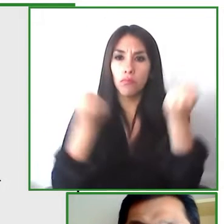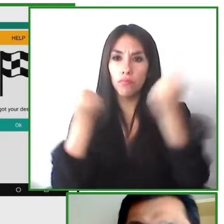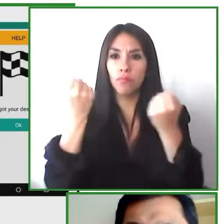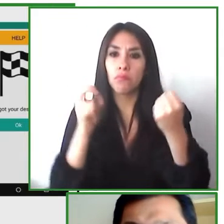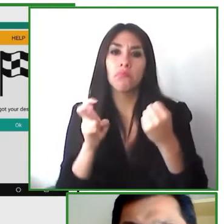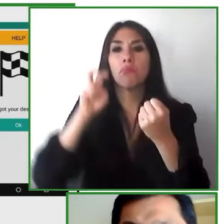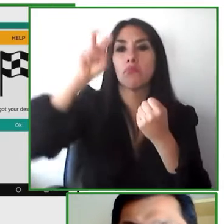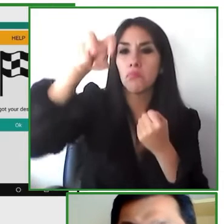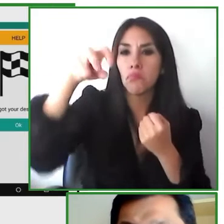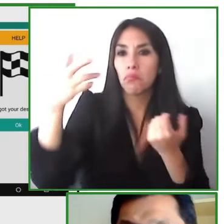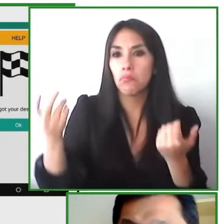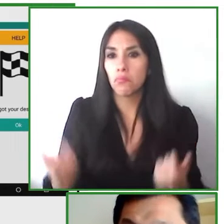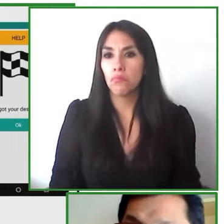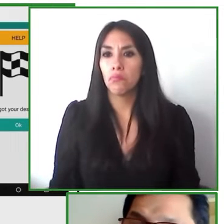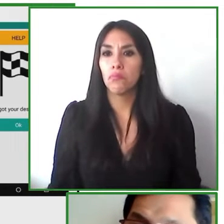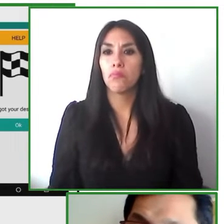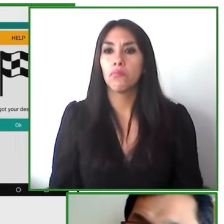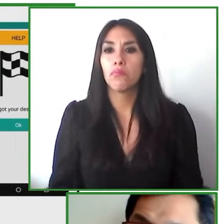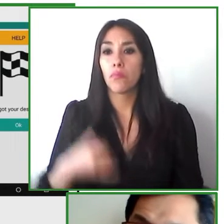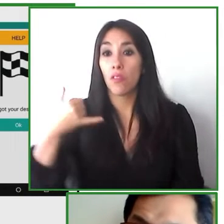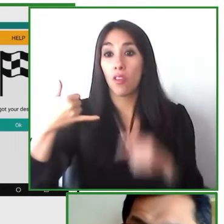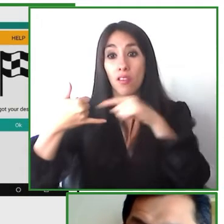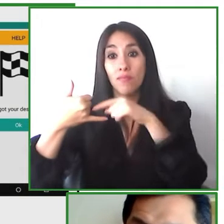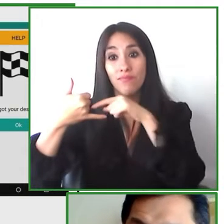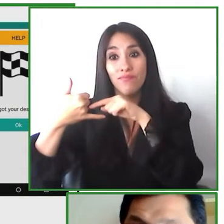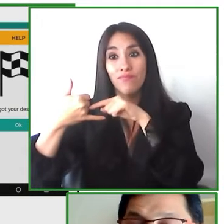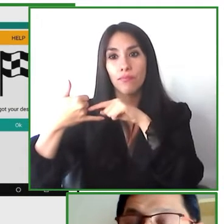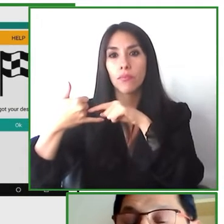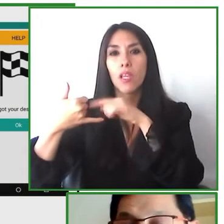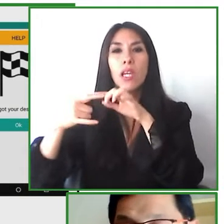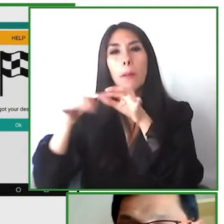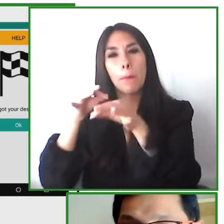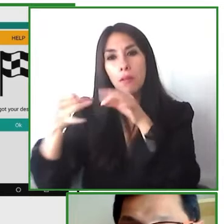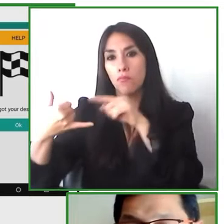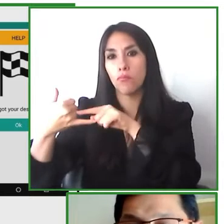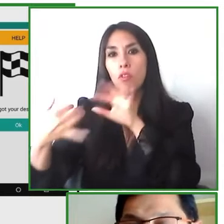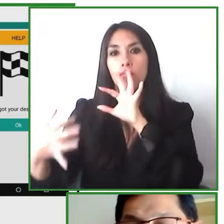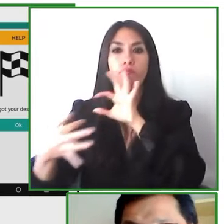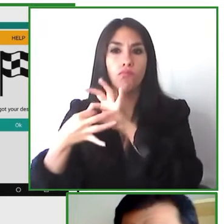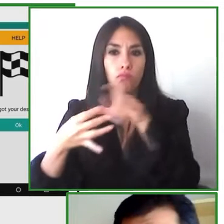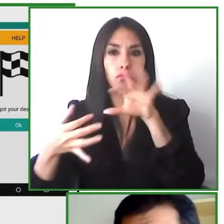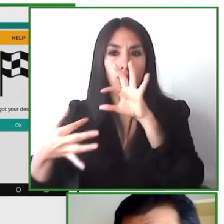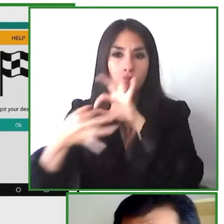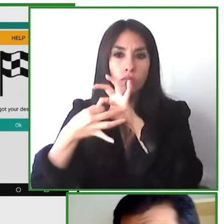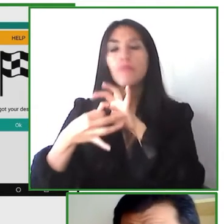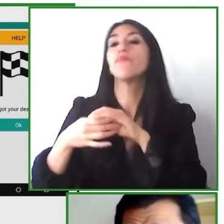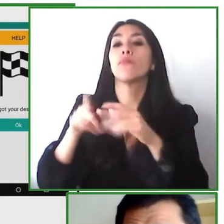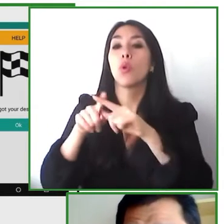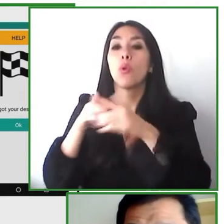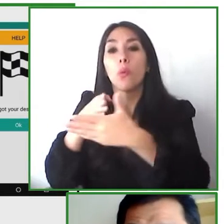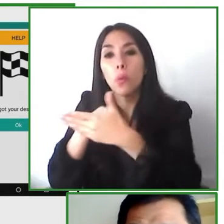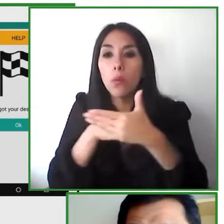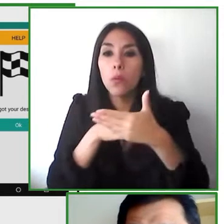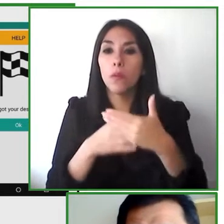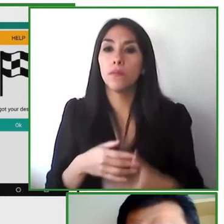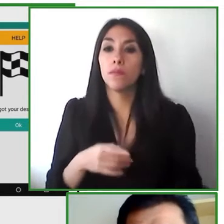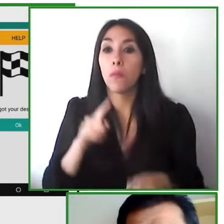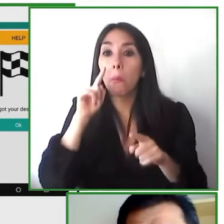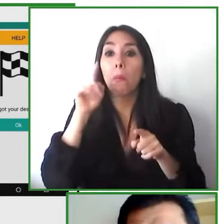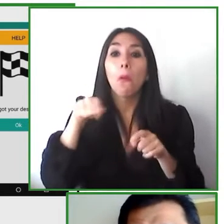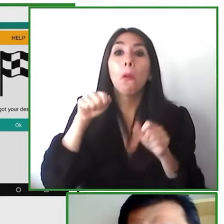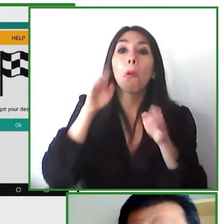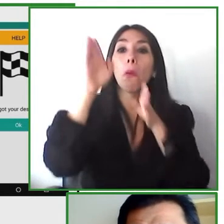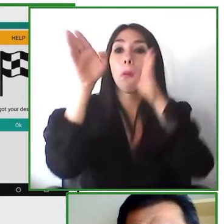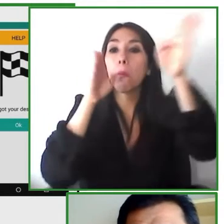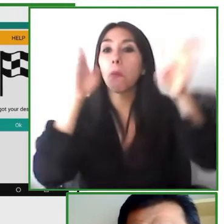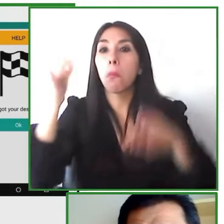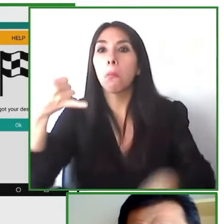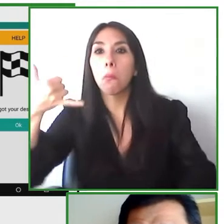the barriers to guidance and communication are overcome using the mobile phone of the